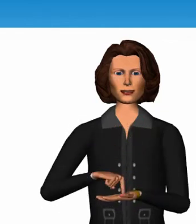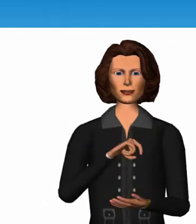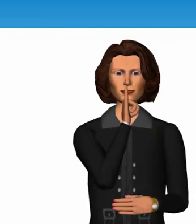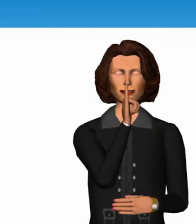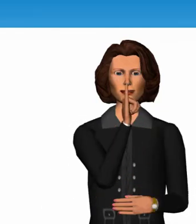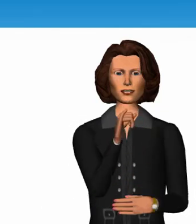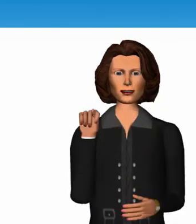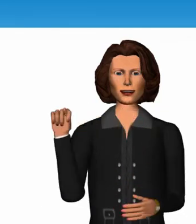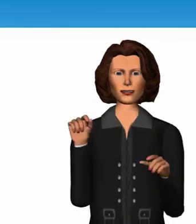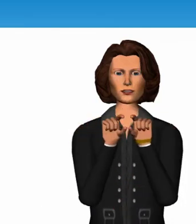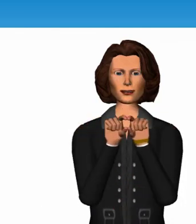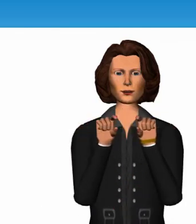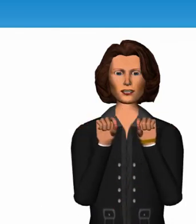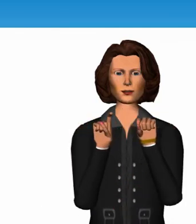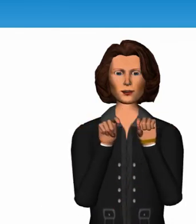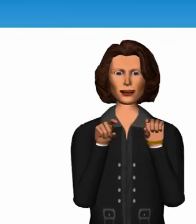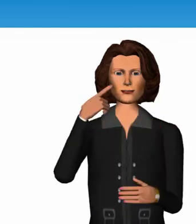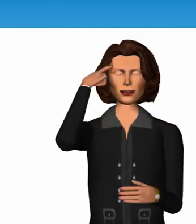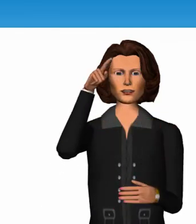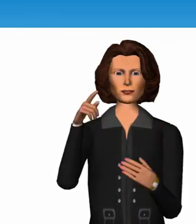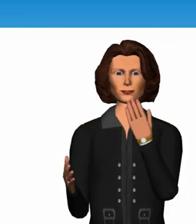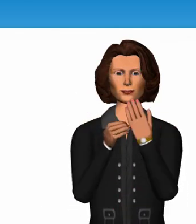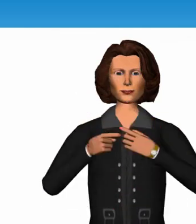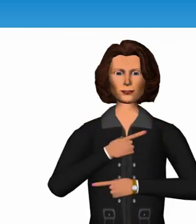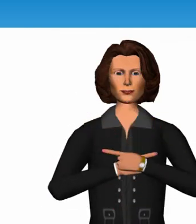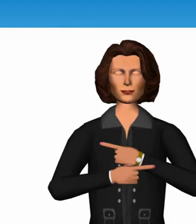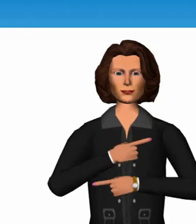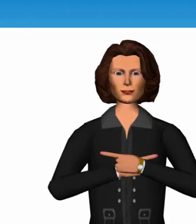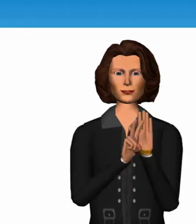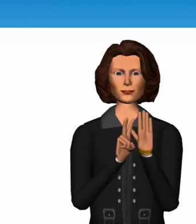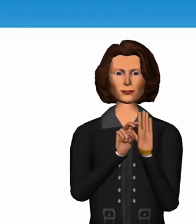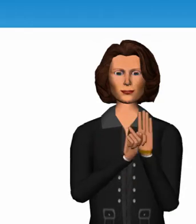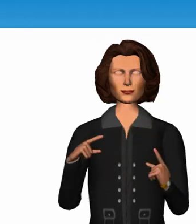This is the button for adding sign language videos to your web page.